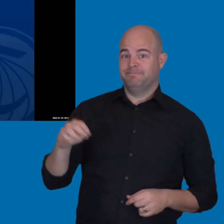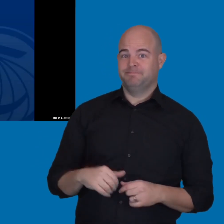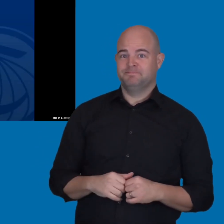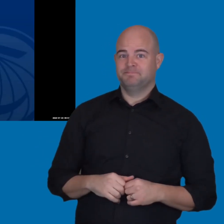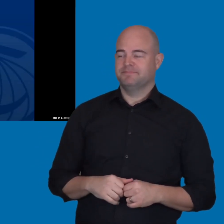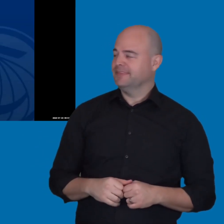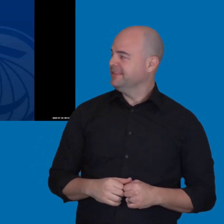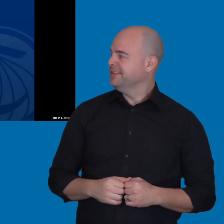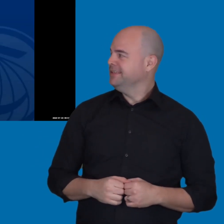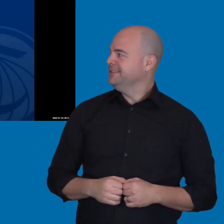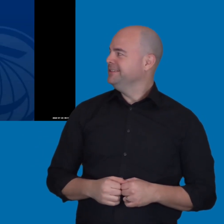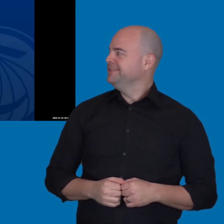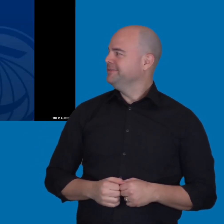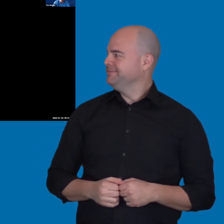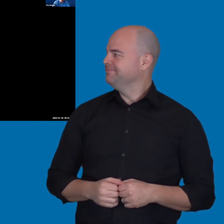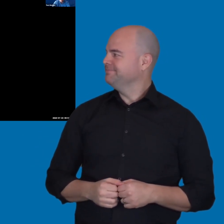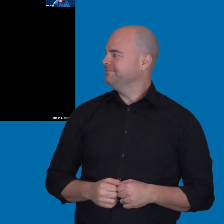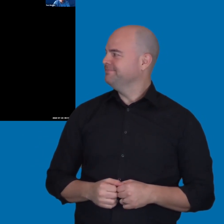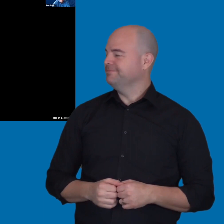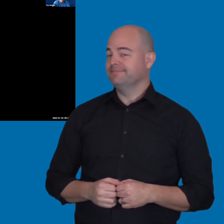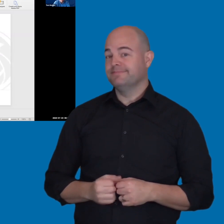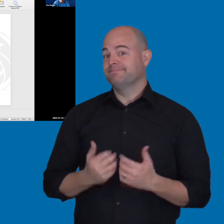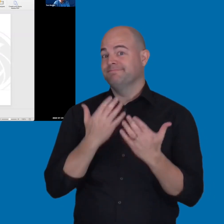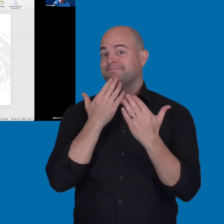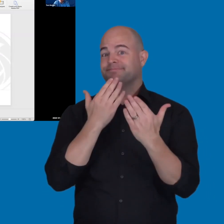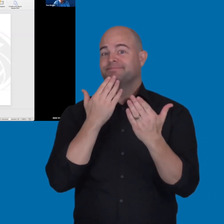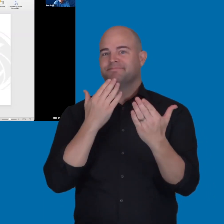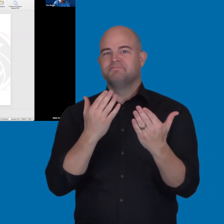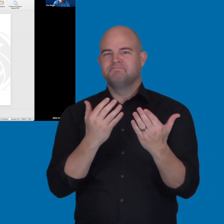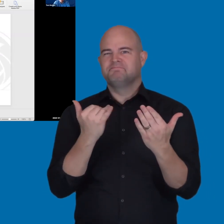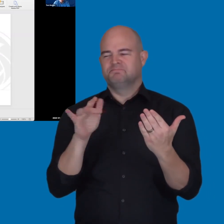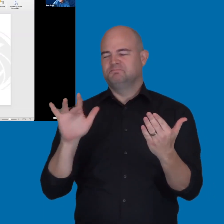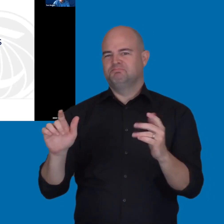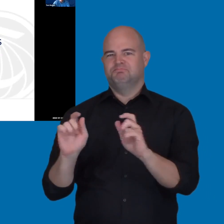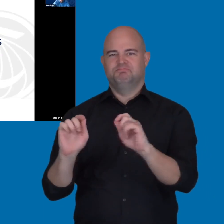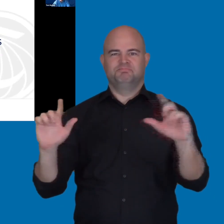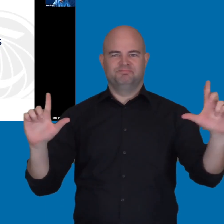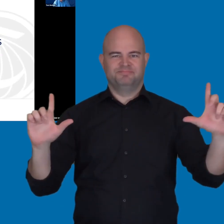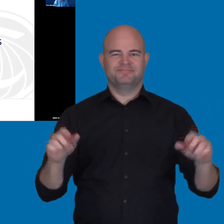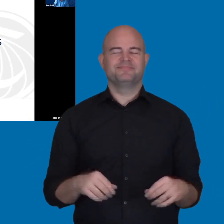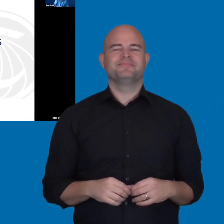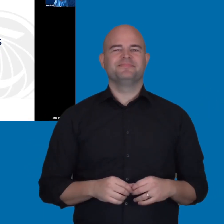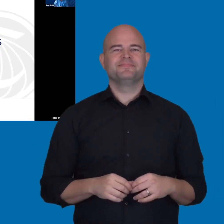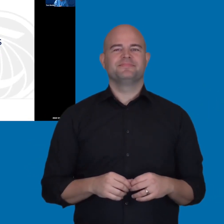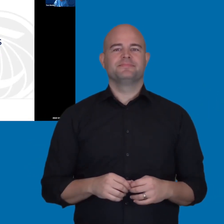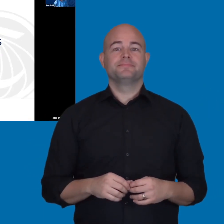Thanks, Lisa. Let me get this started here. And good morning everyone.